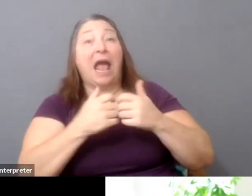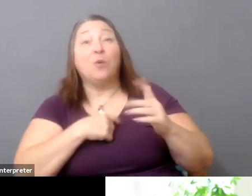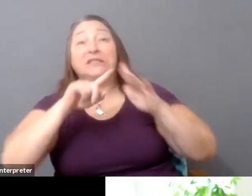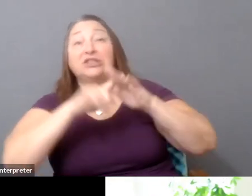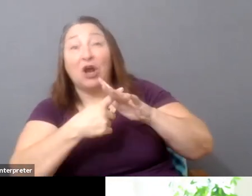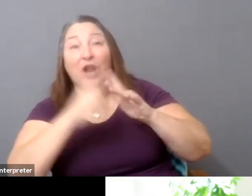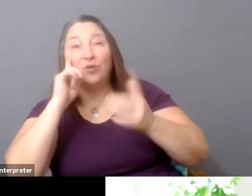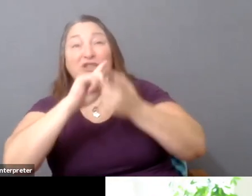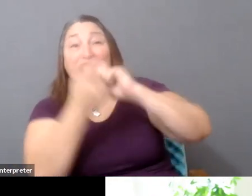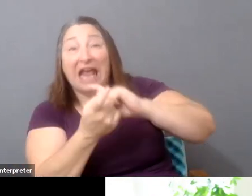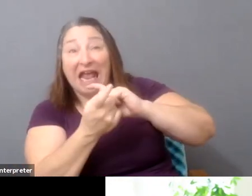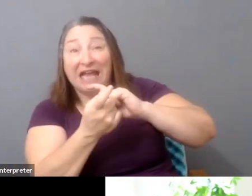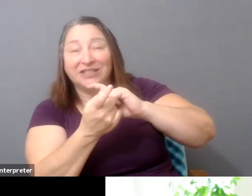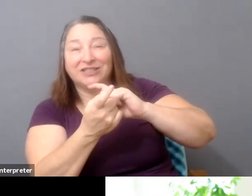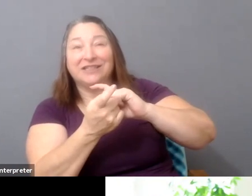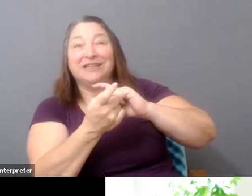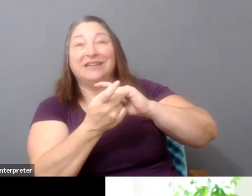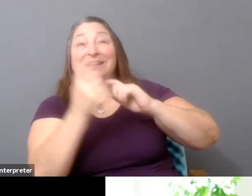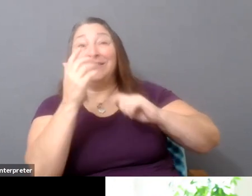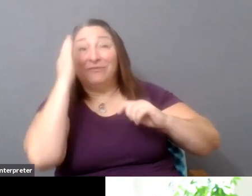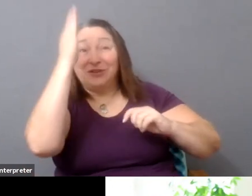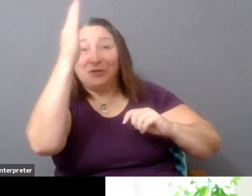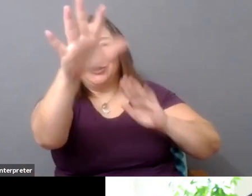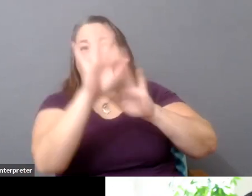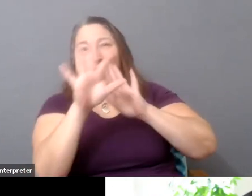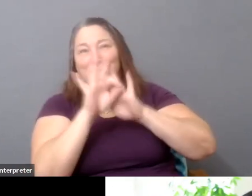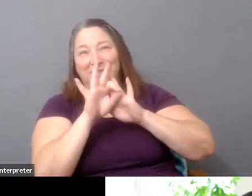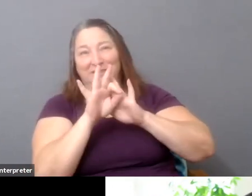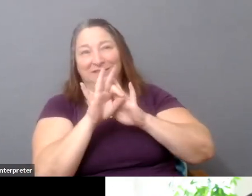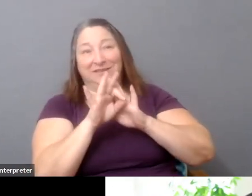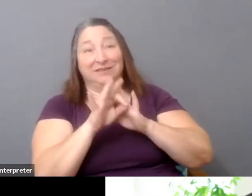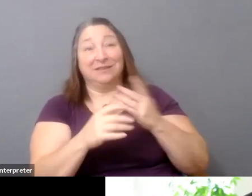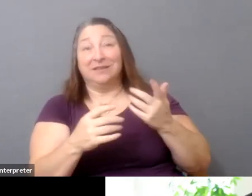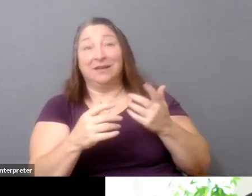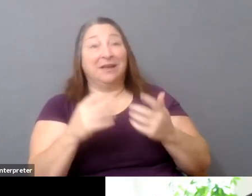the optionality that you would have downstream. Otherwise you're going to get exactly what you've been talking about, right?